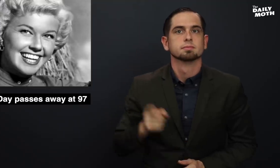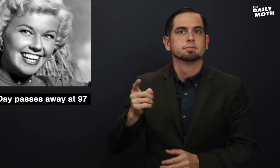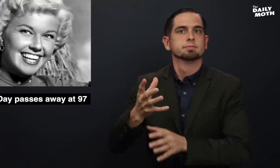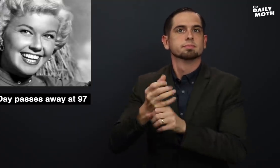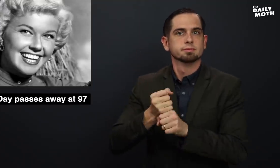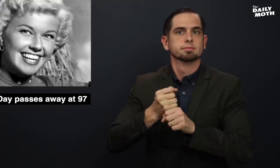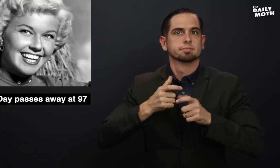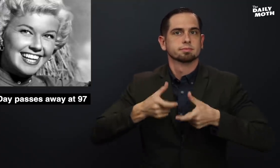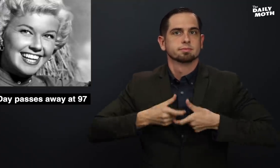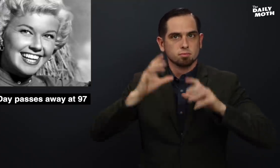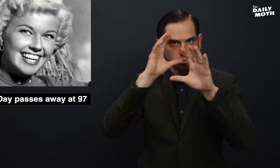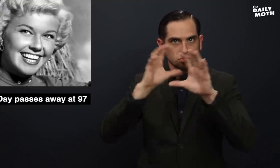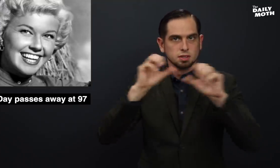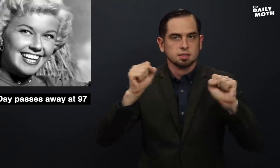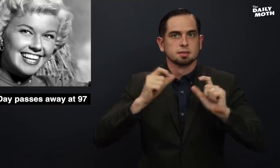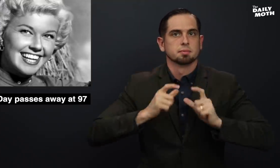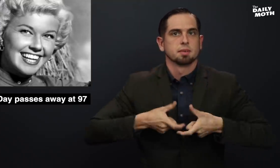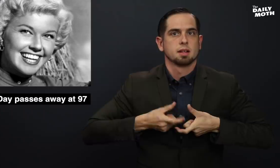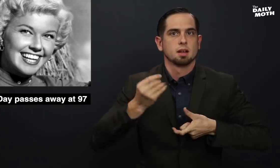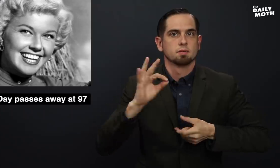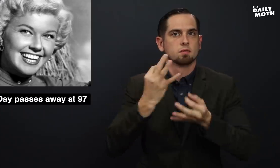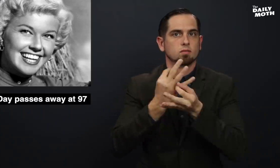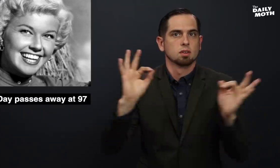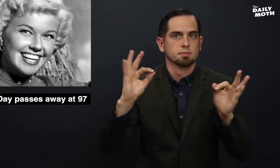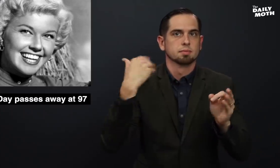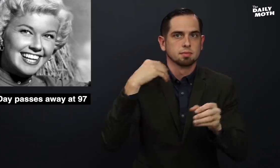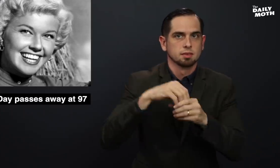She received the Presidential Medal of Freedom